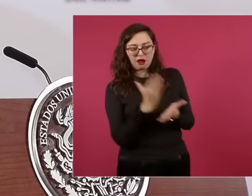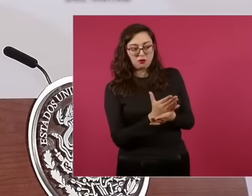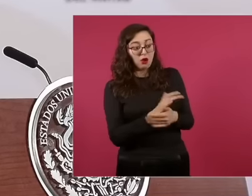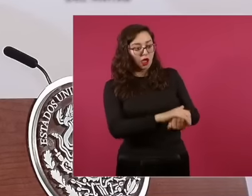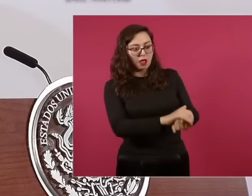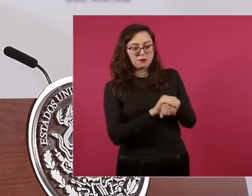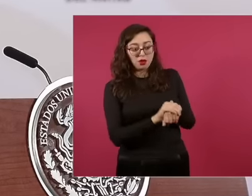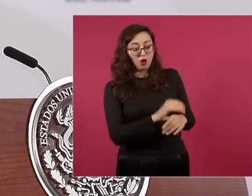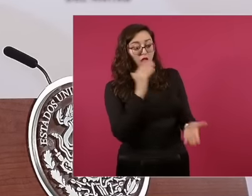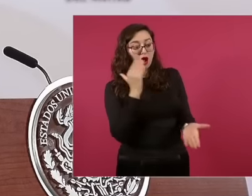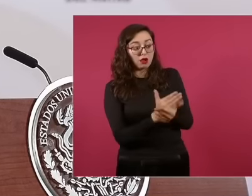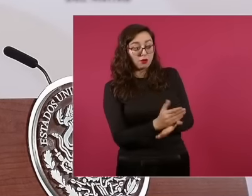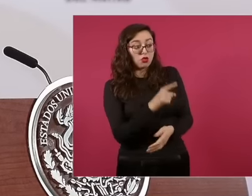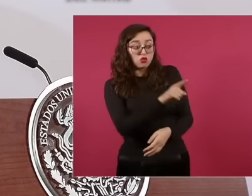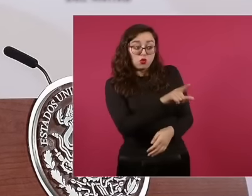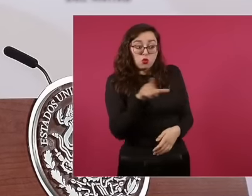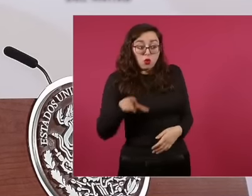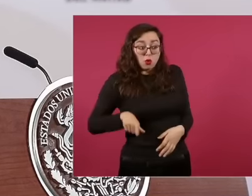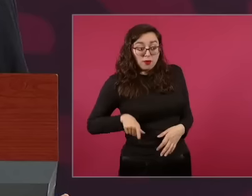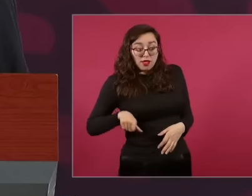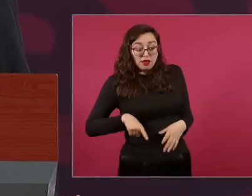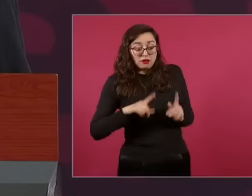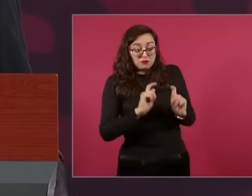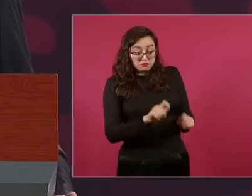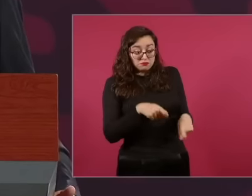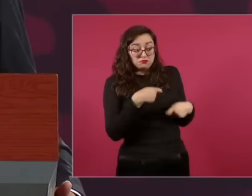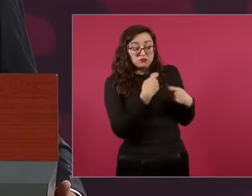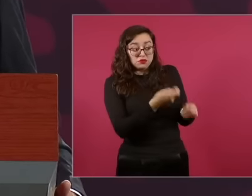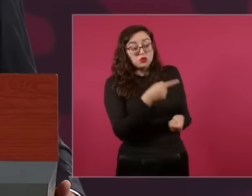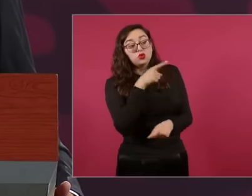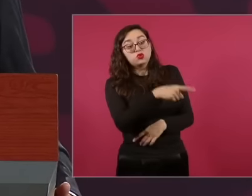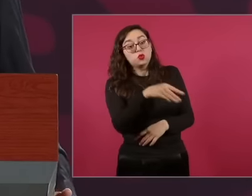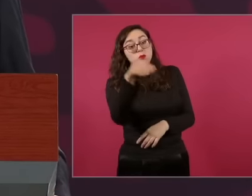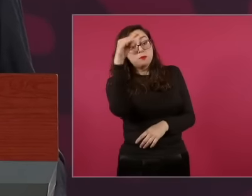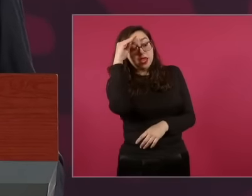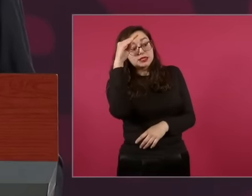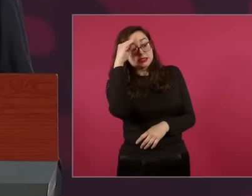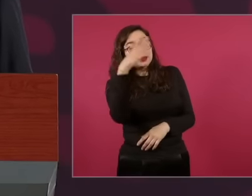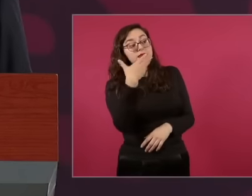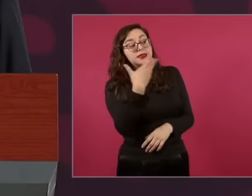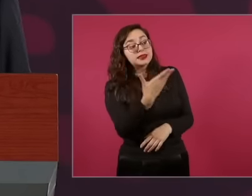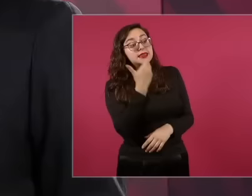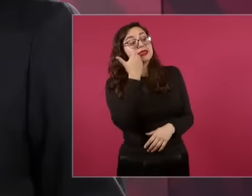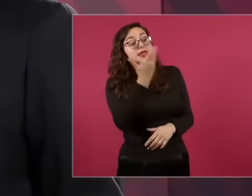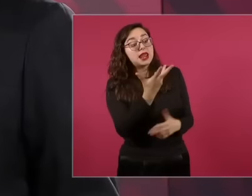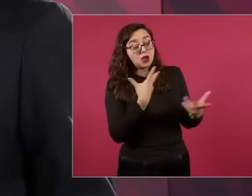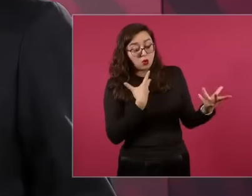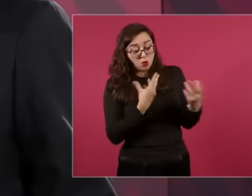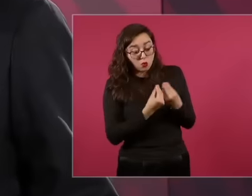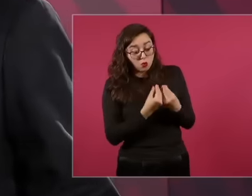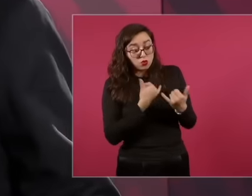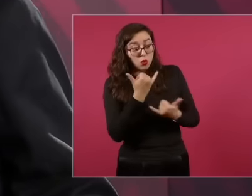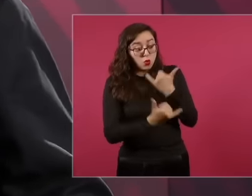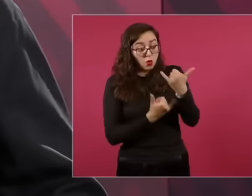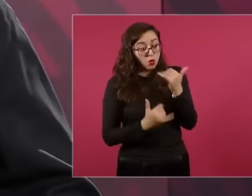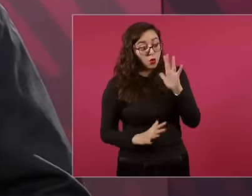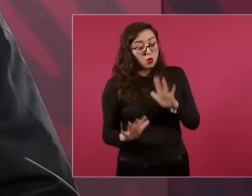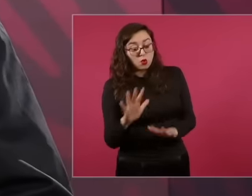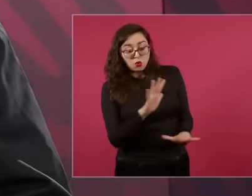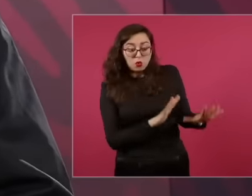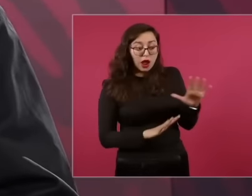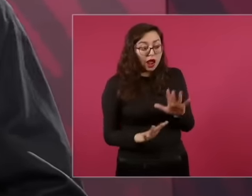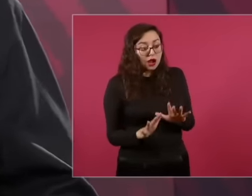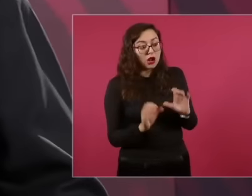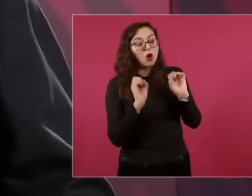So think about what you want to play dominoes with the president on the weekends or director of